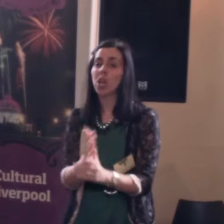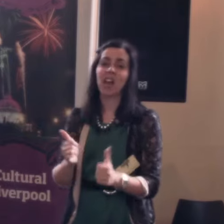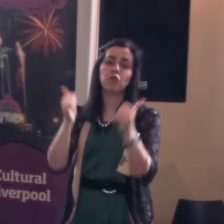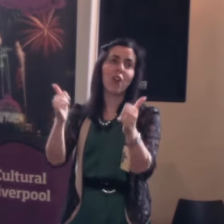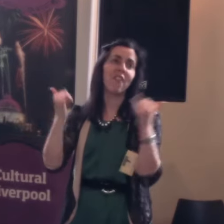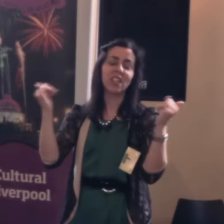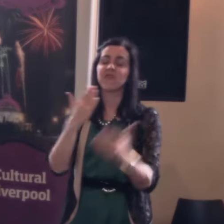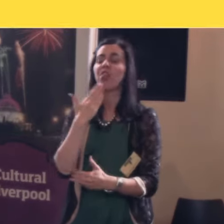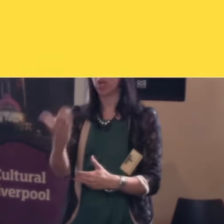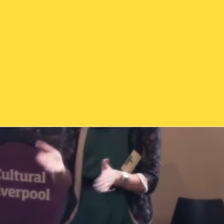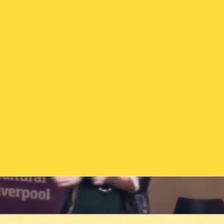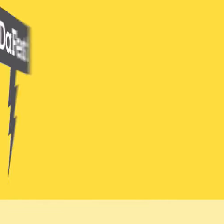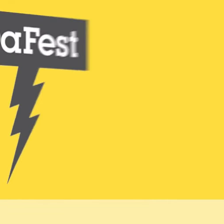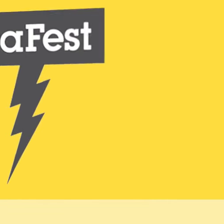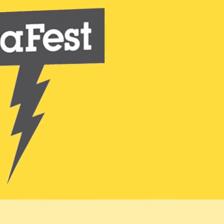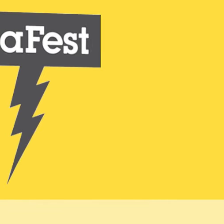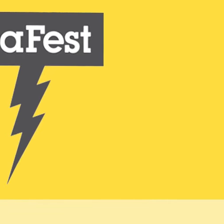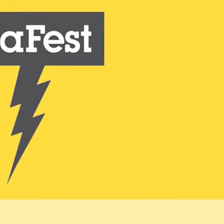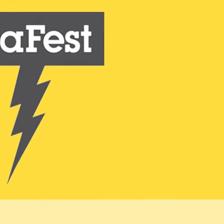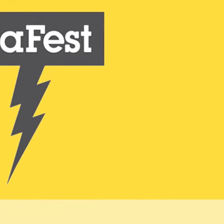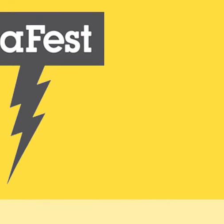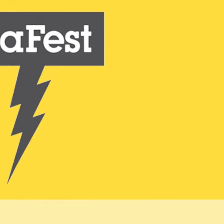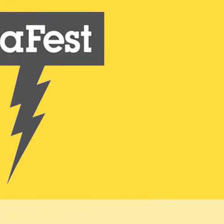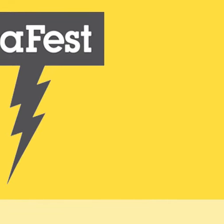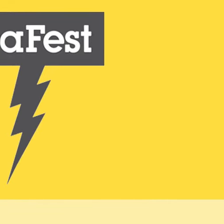Thank you very much